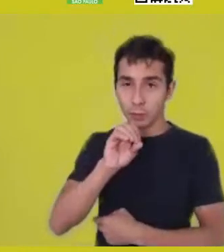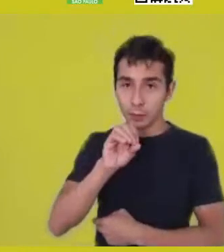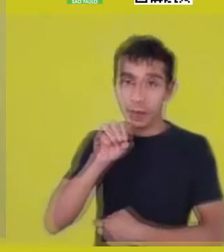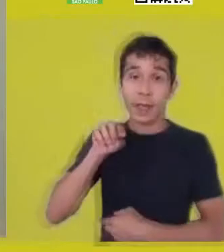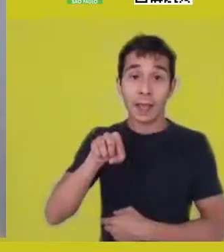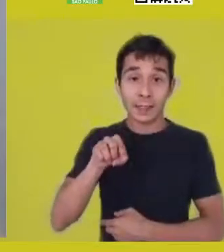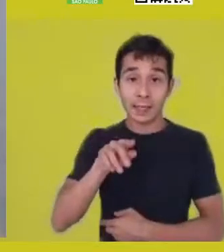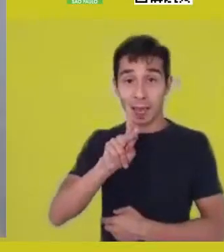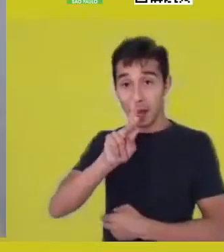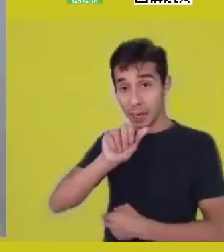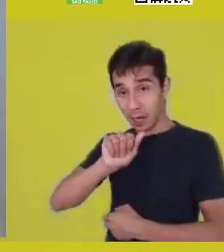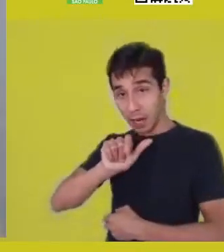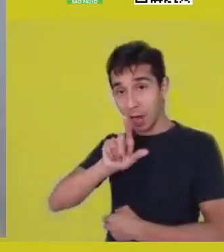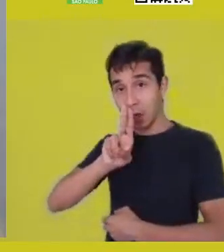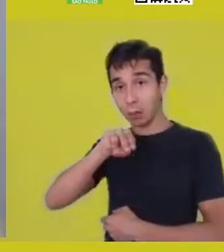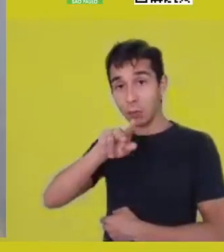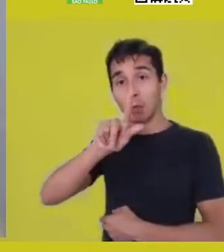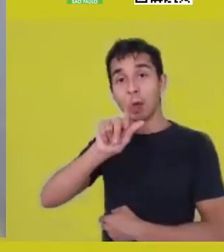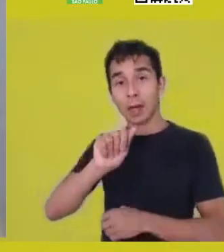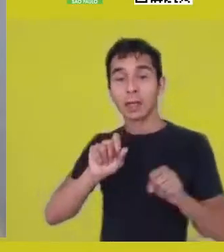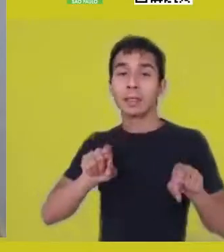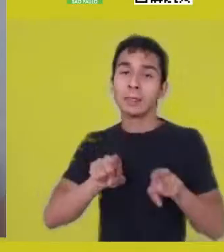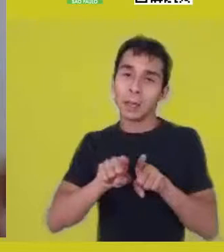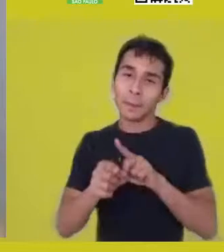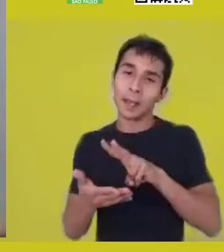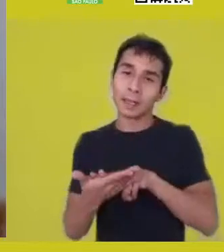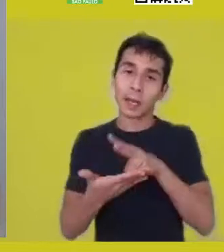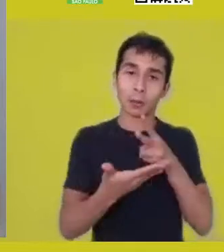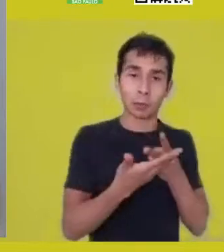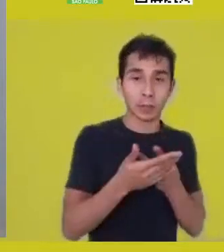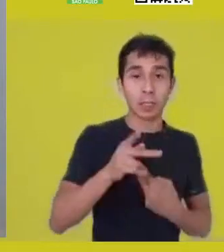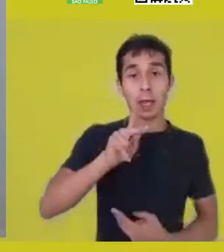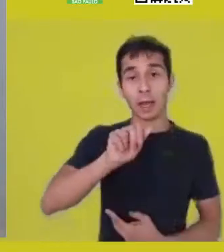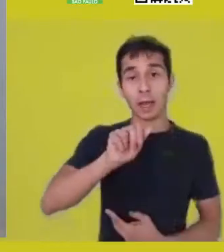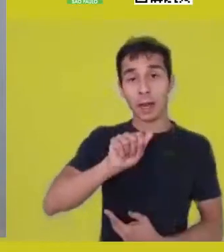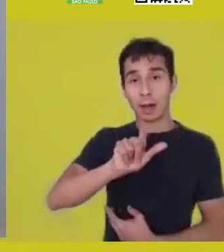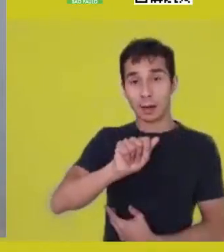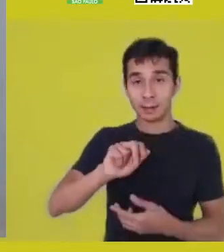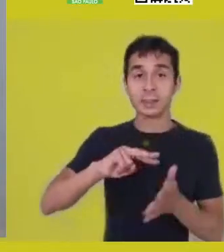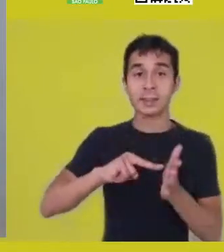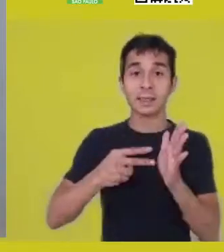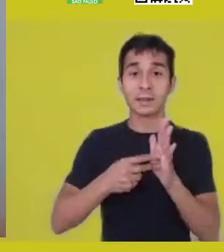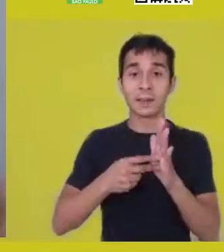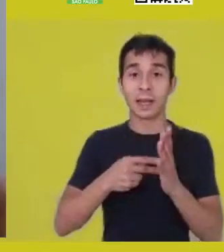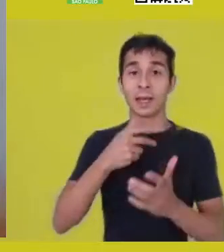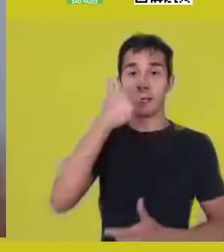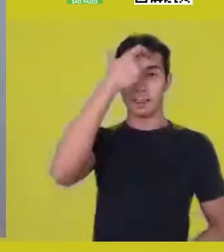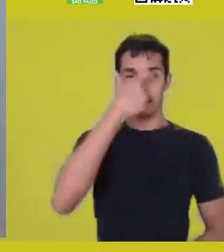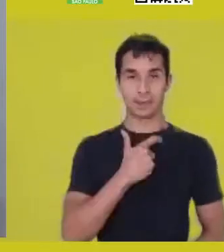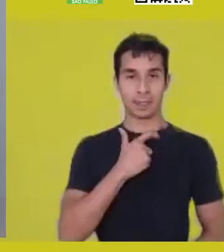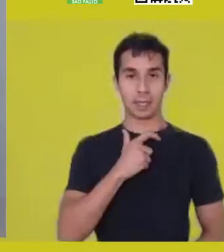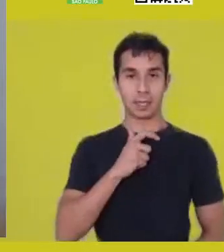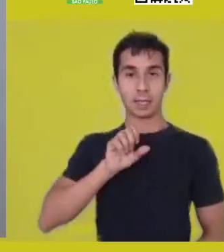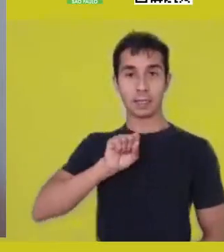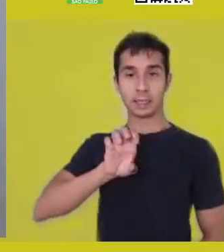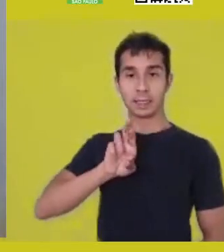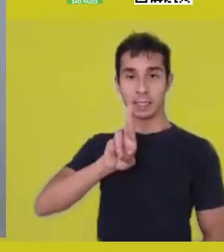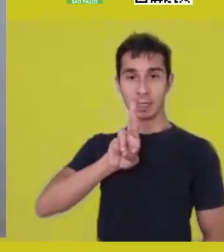In Kikongo, the verb “being”, because “being”, substantive, is kadi or be,